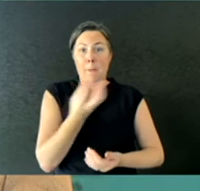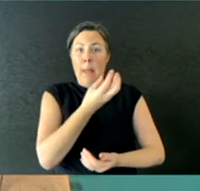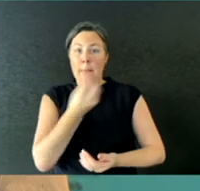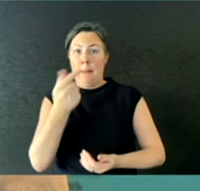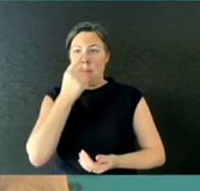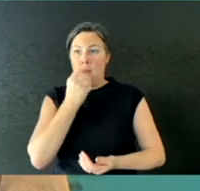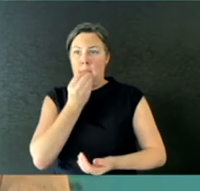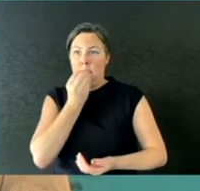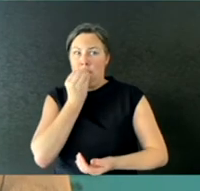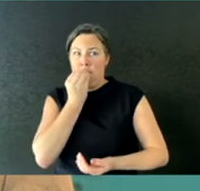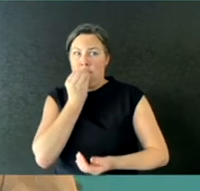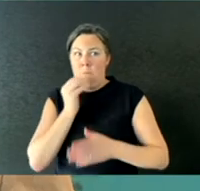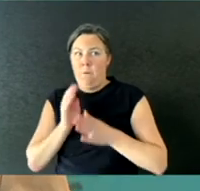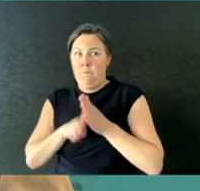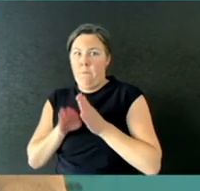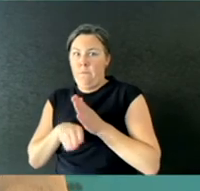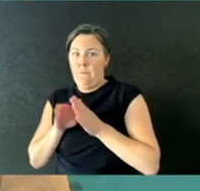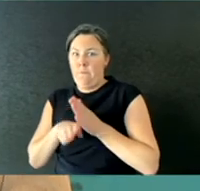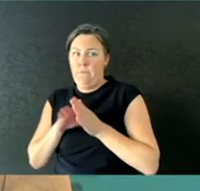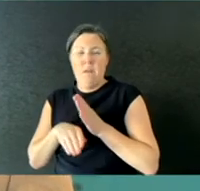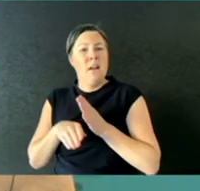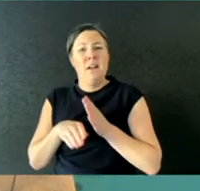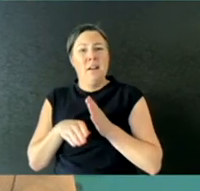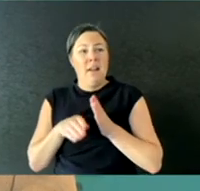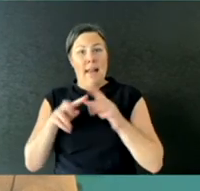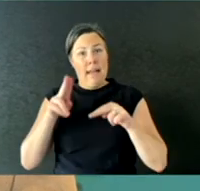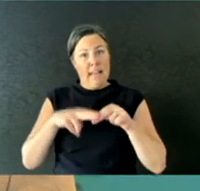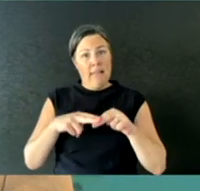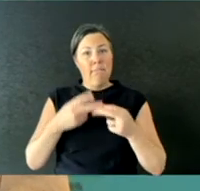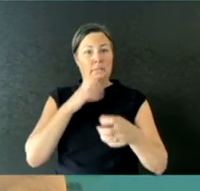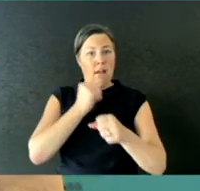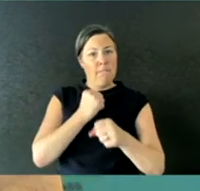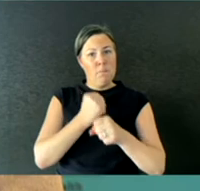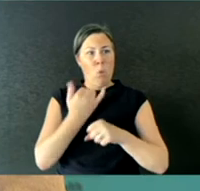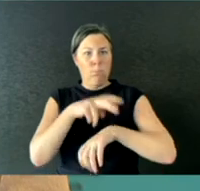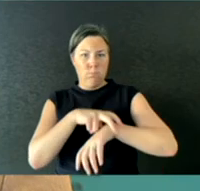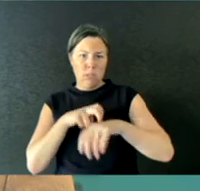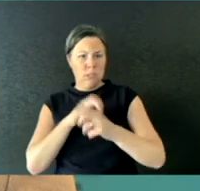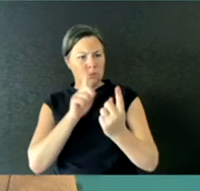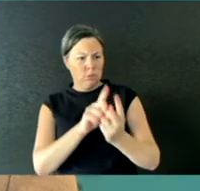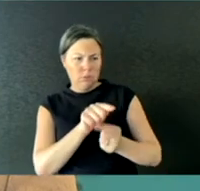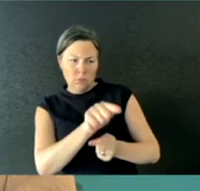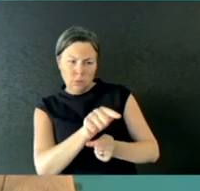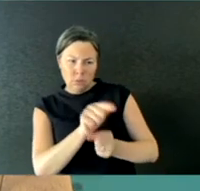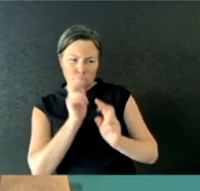health official, please don't do it, because it has some very widespread implications for